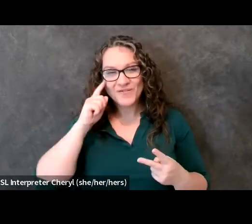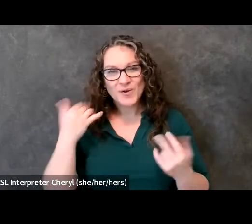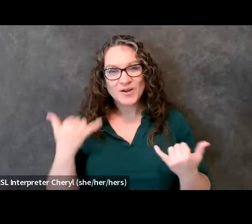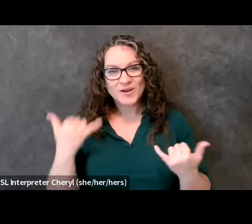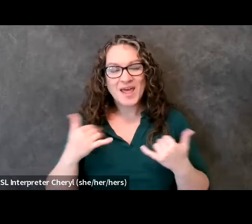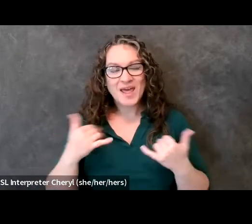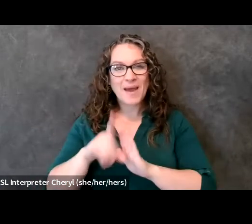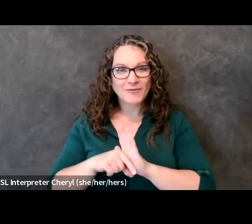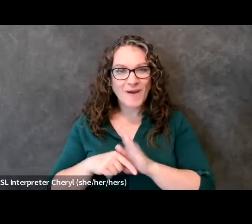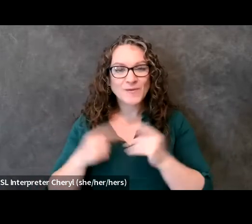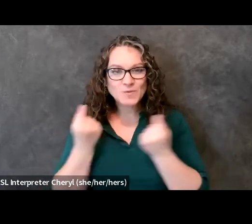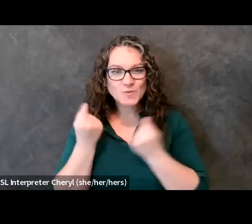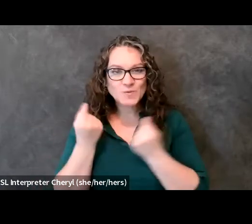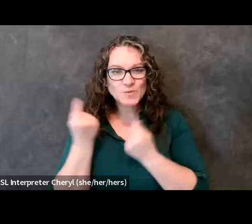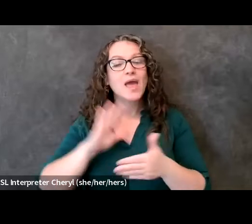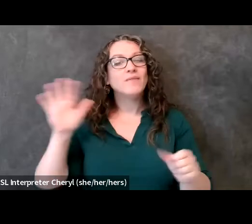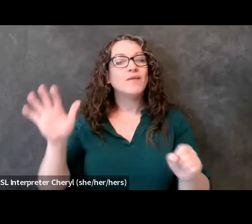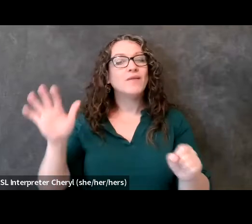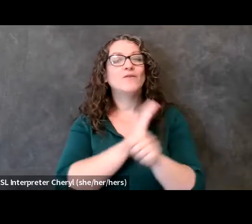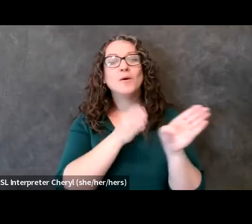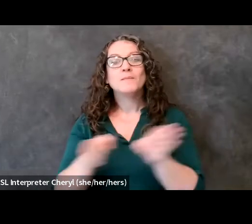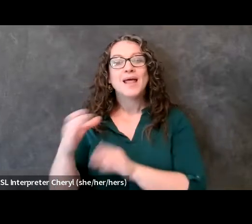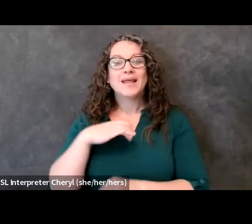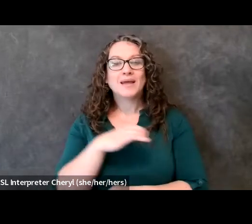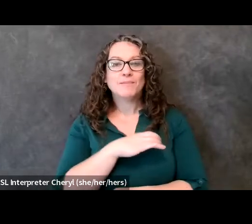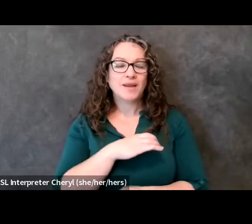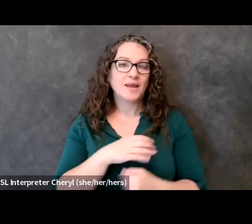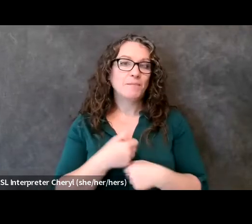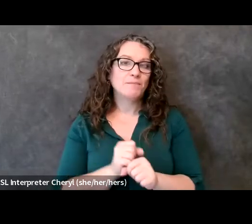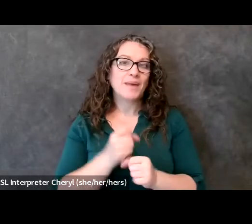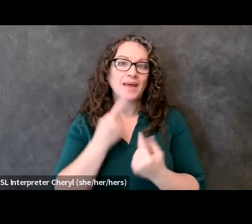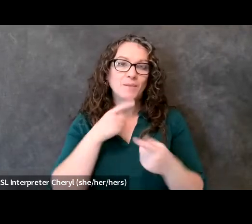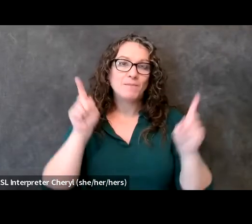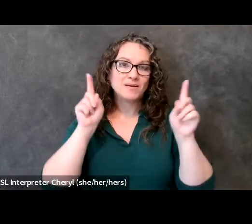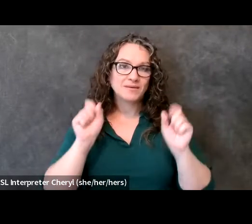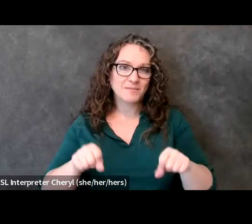and our entire planning committee who has been a part of making this possible for you guys um